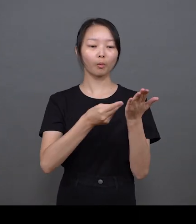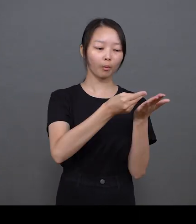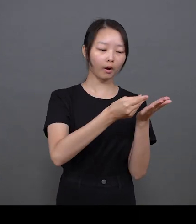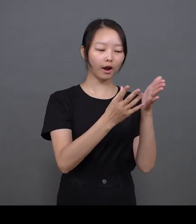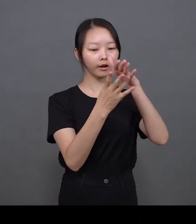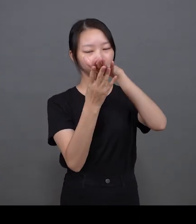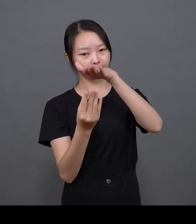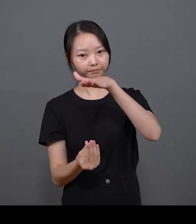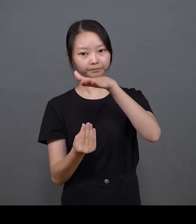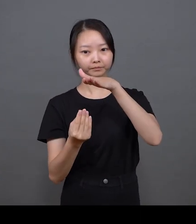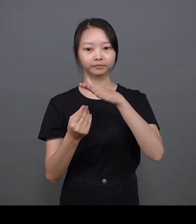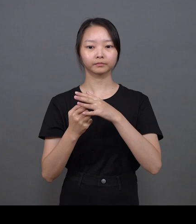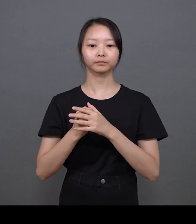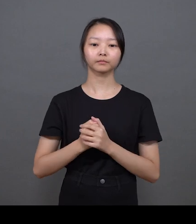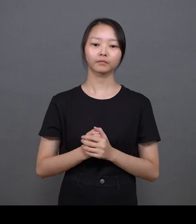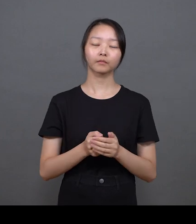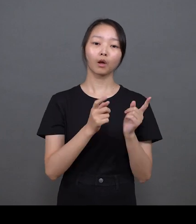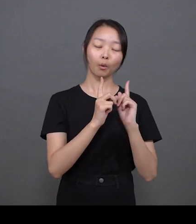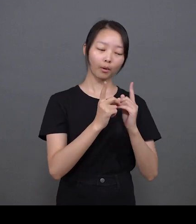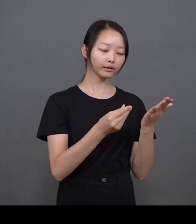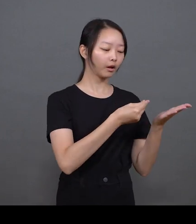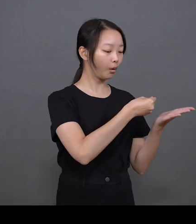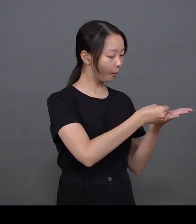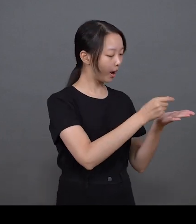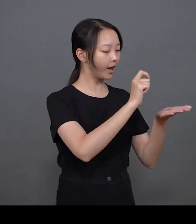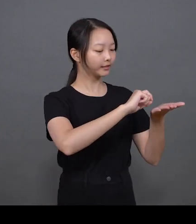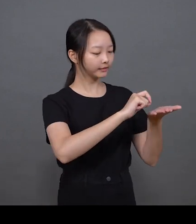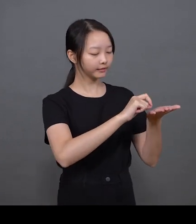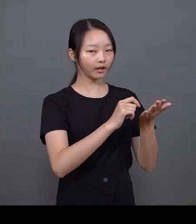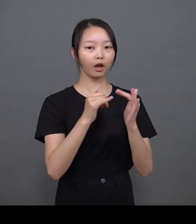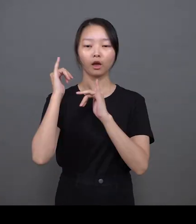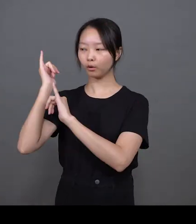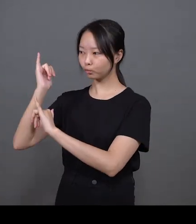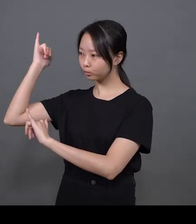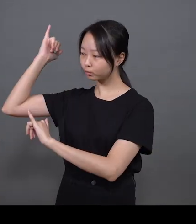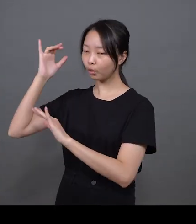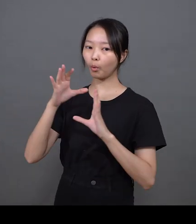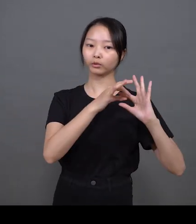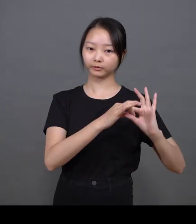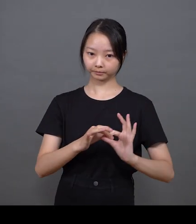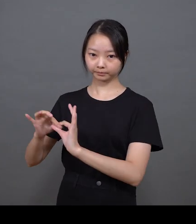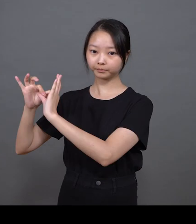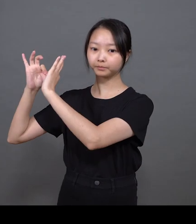and created by transfer or be depicted in a way to connect with tradition